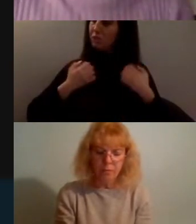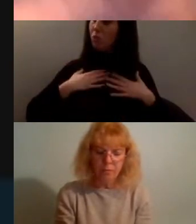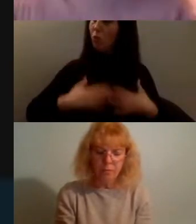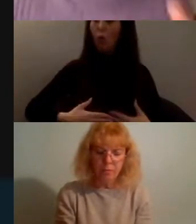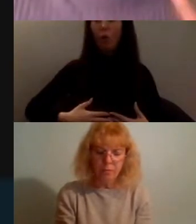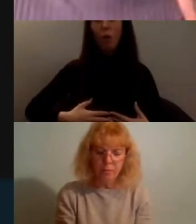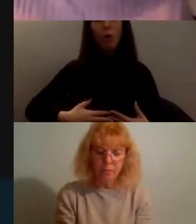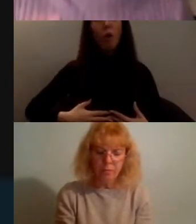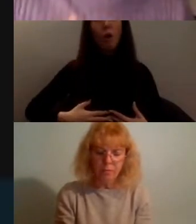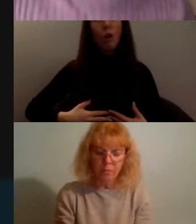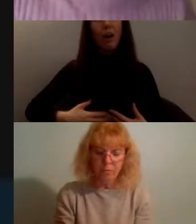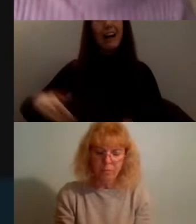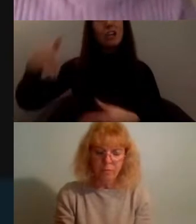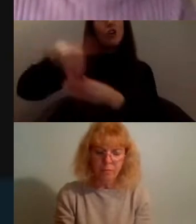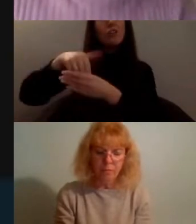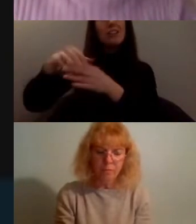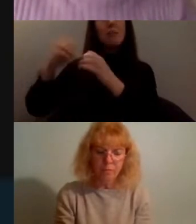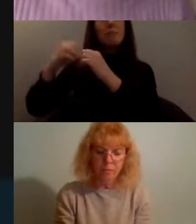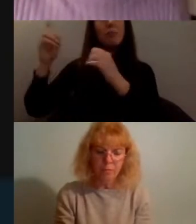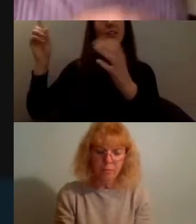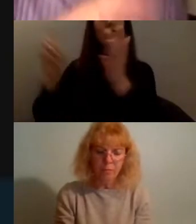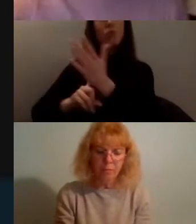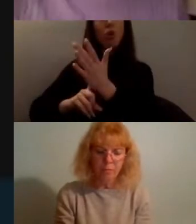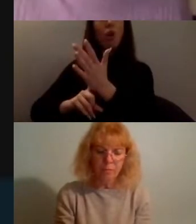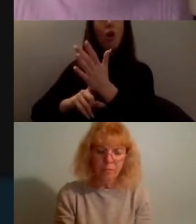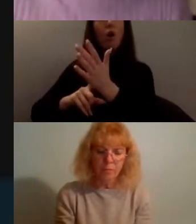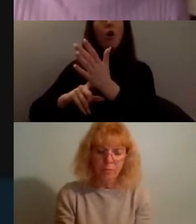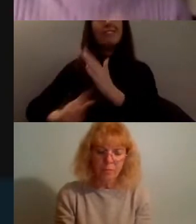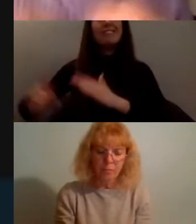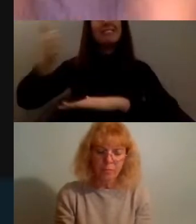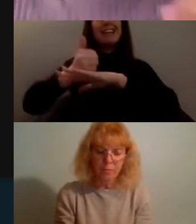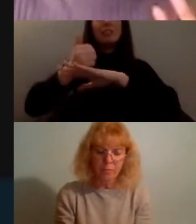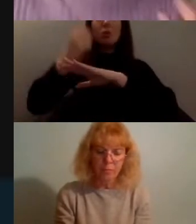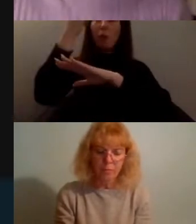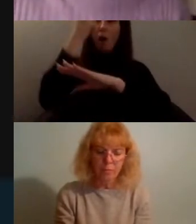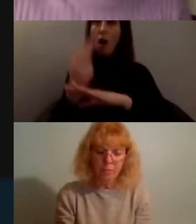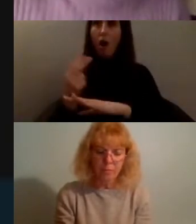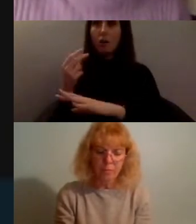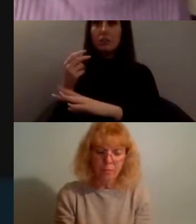for the billboards of the Rising Arts campaign to becoming digital and publishing it online